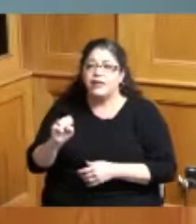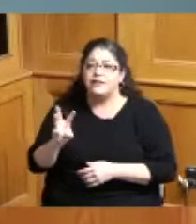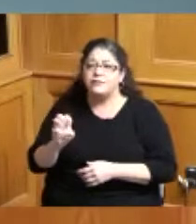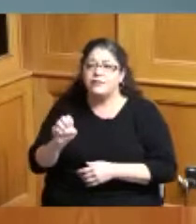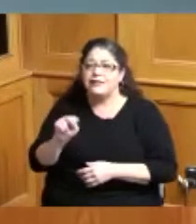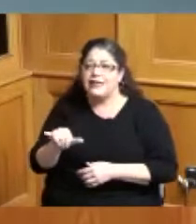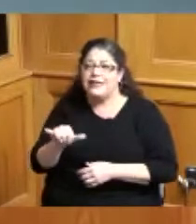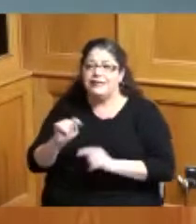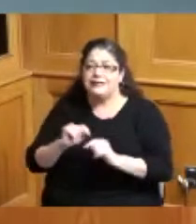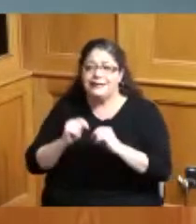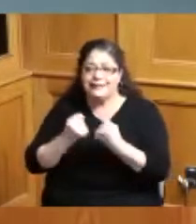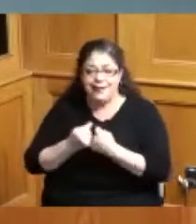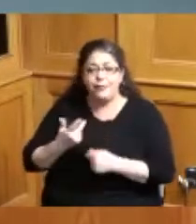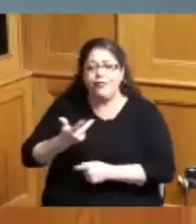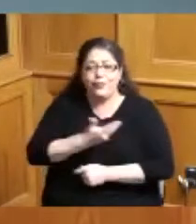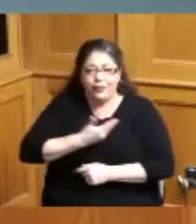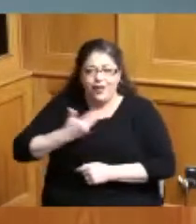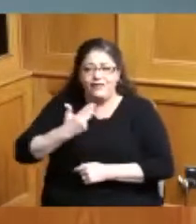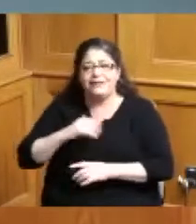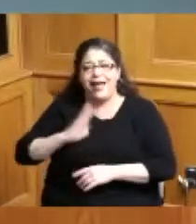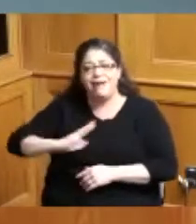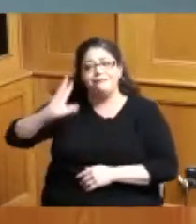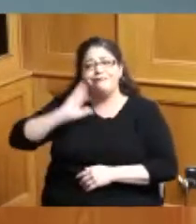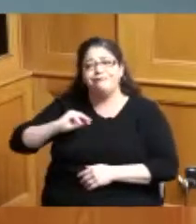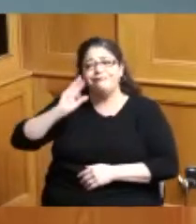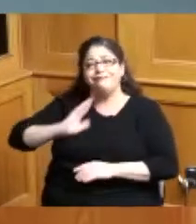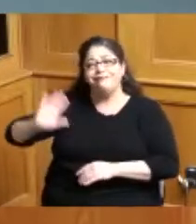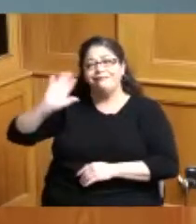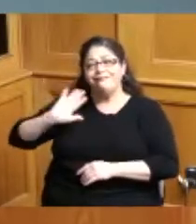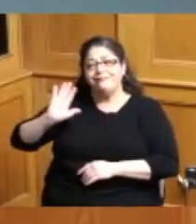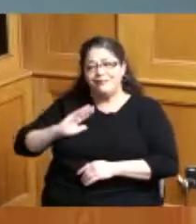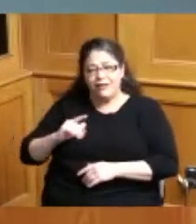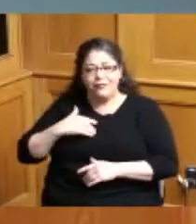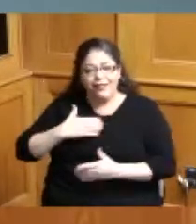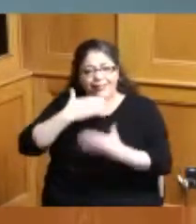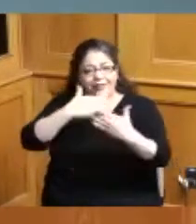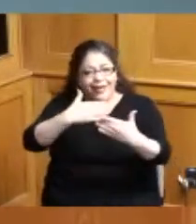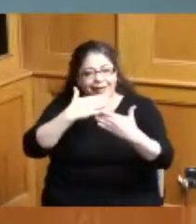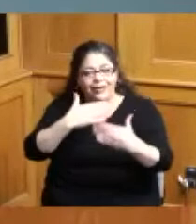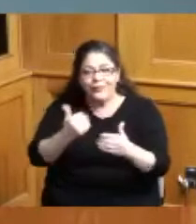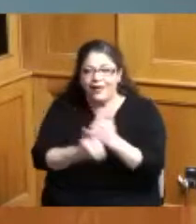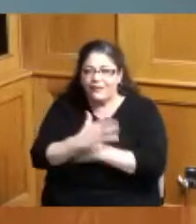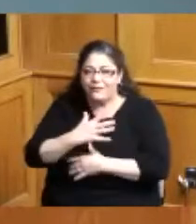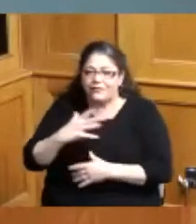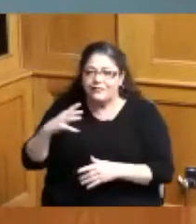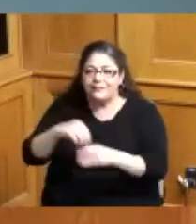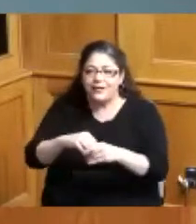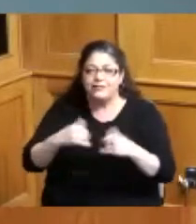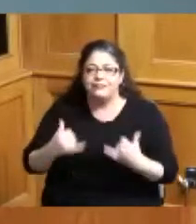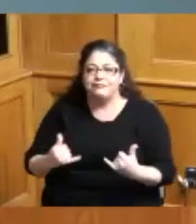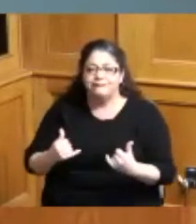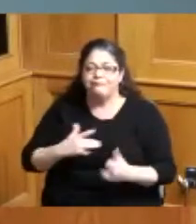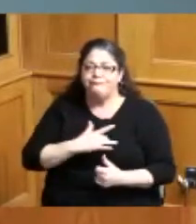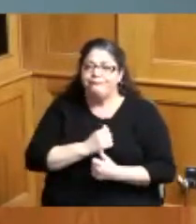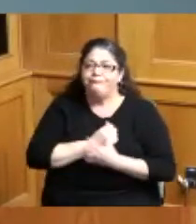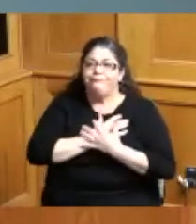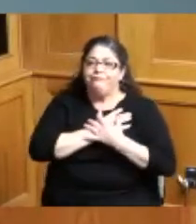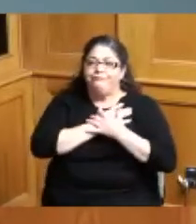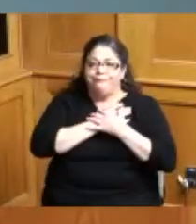a pass don't we but I just want to thank everybody for coming it just really warms my heart gives me